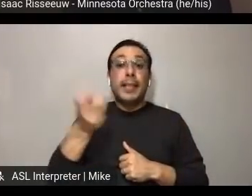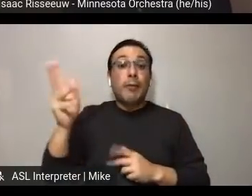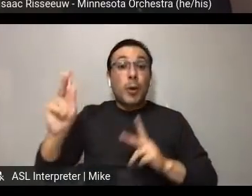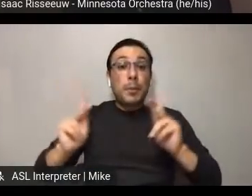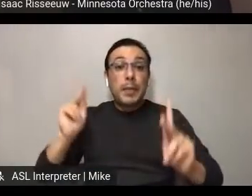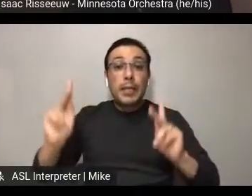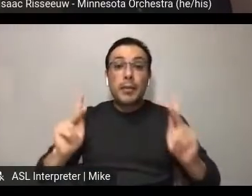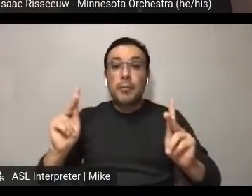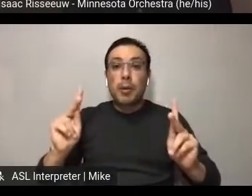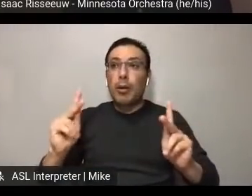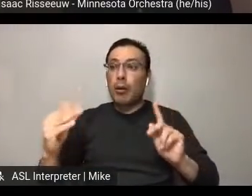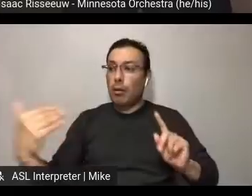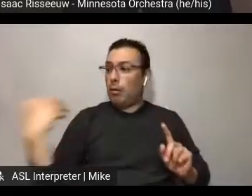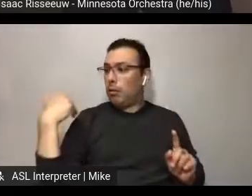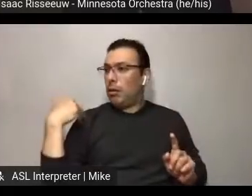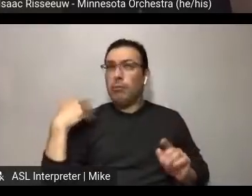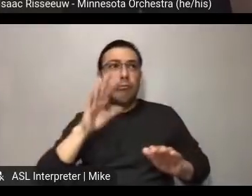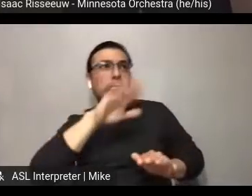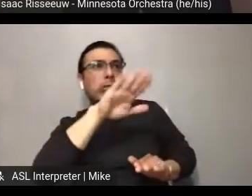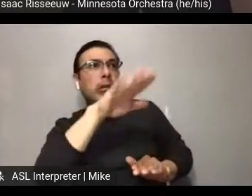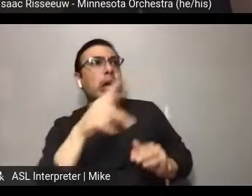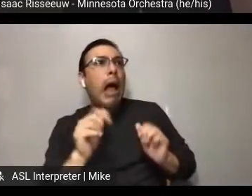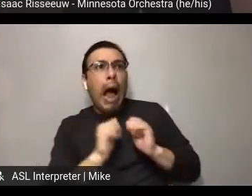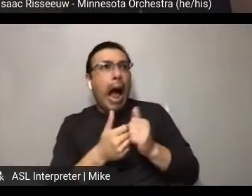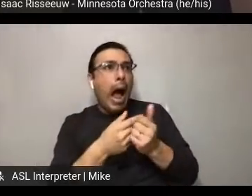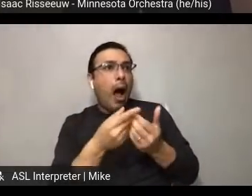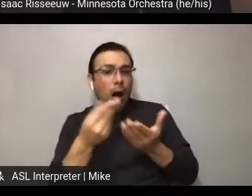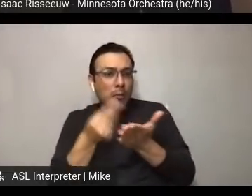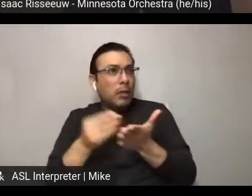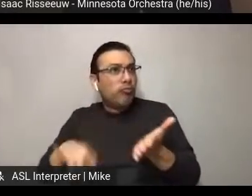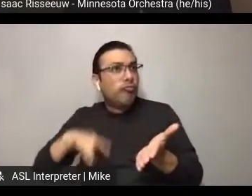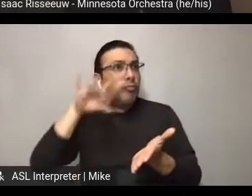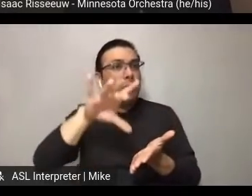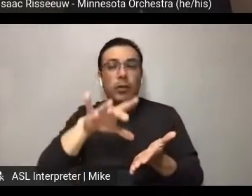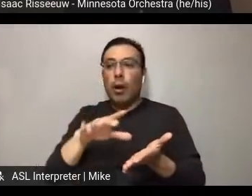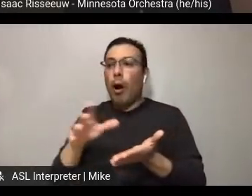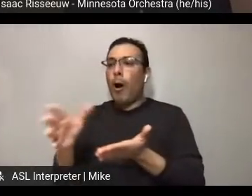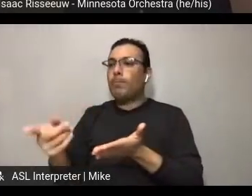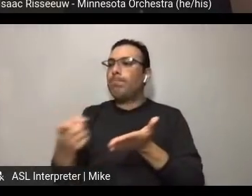how can I donate? And directed them to our website. But, no, our focus